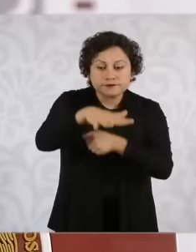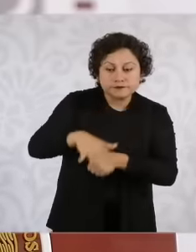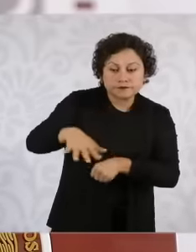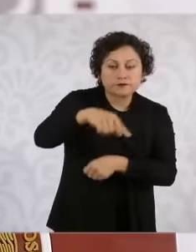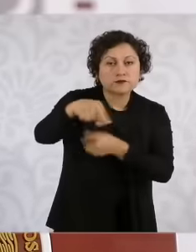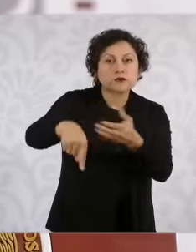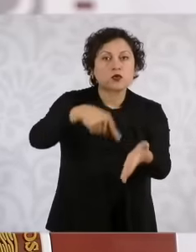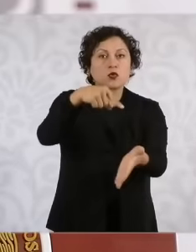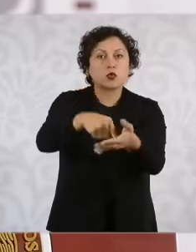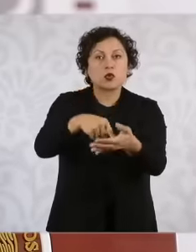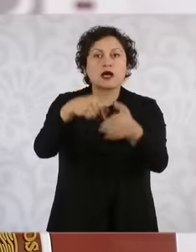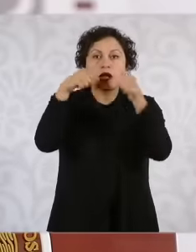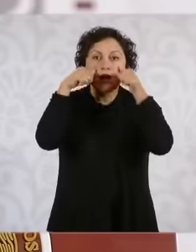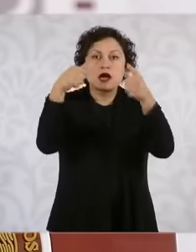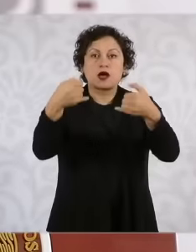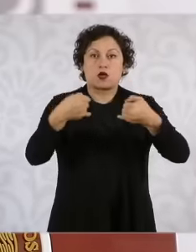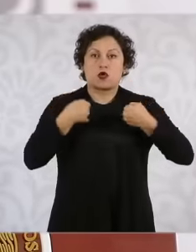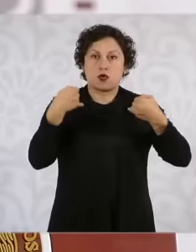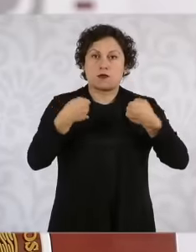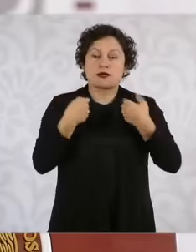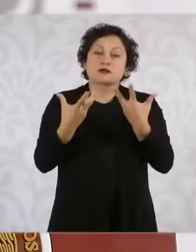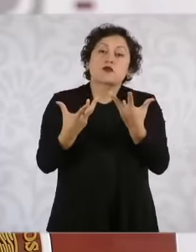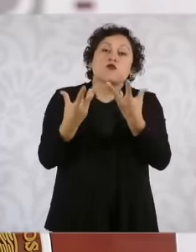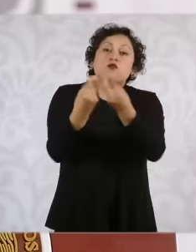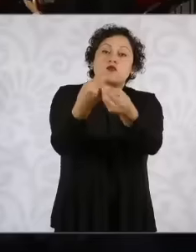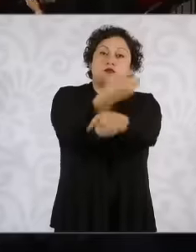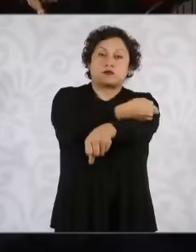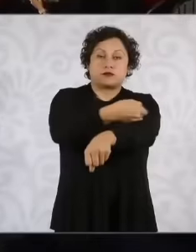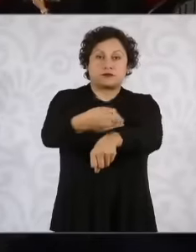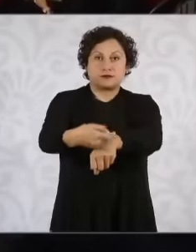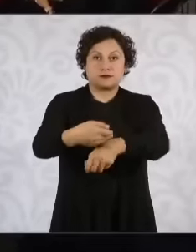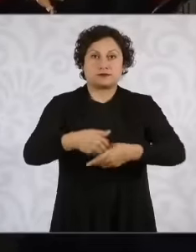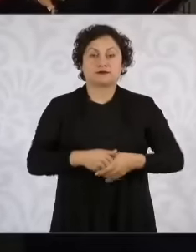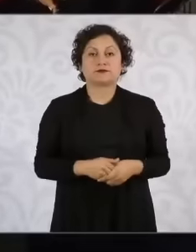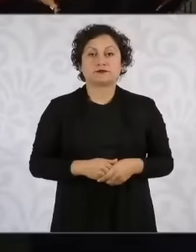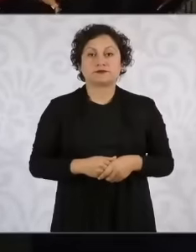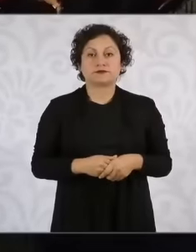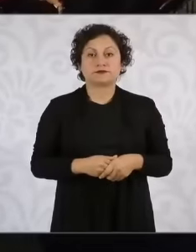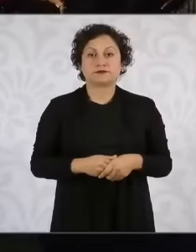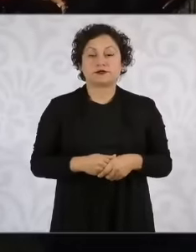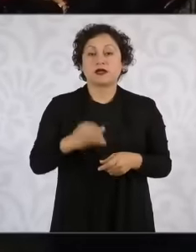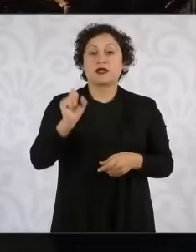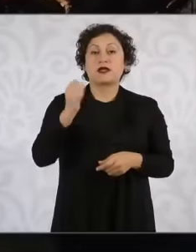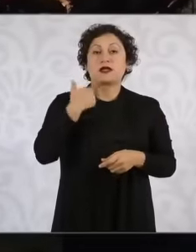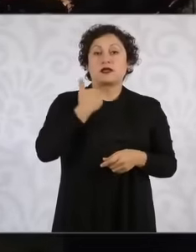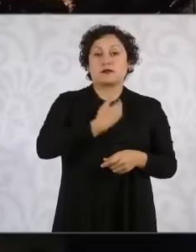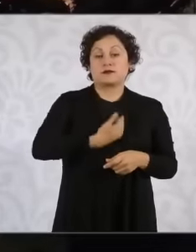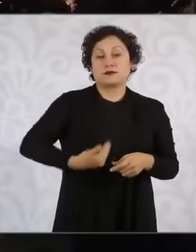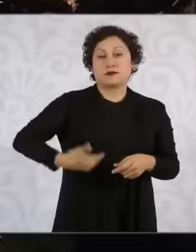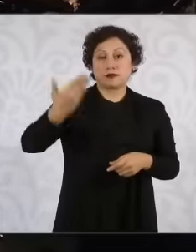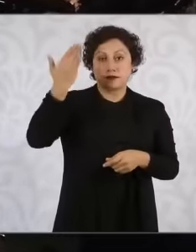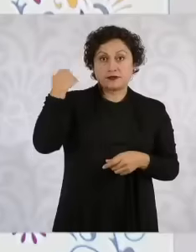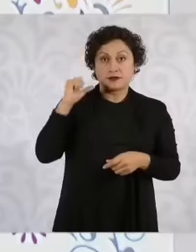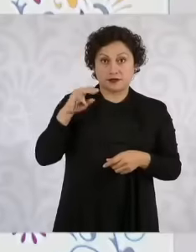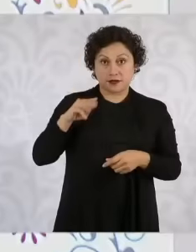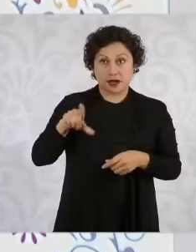attention with their families, President López Obrador, I say, I agree that the Mexican family is